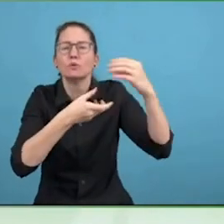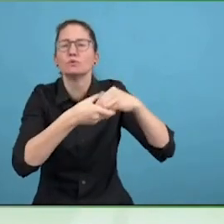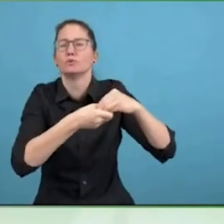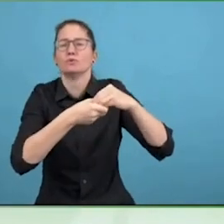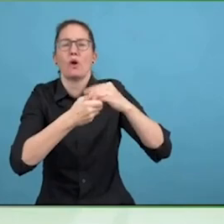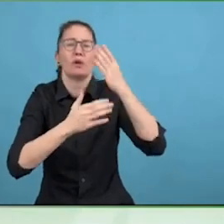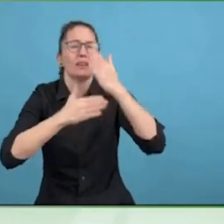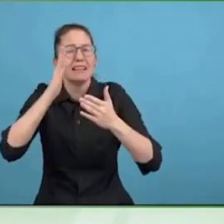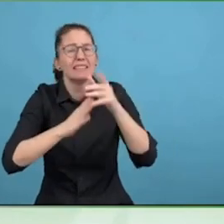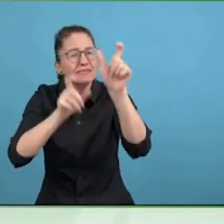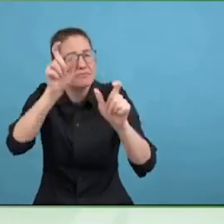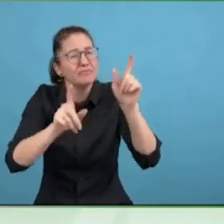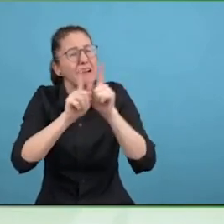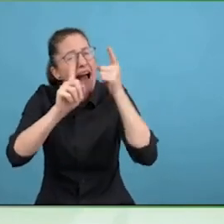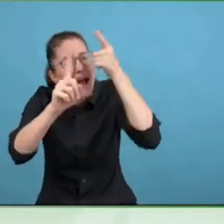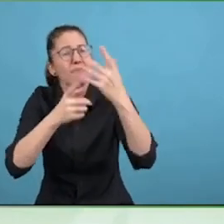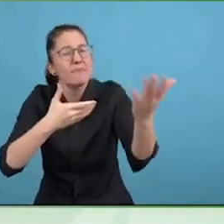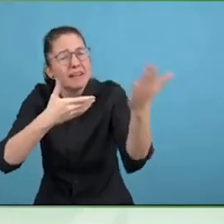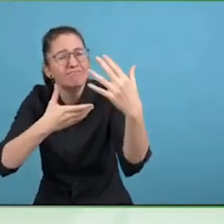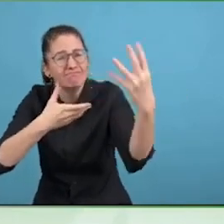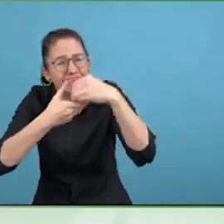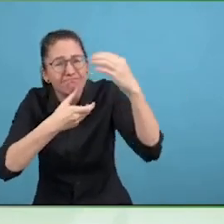ESG structure and embedded ourselves into it.